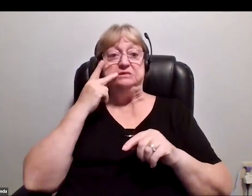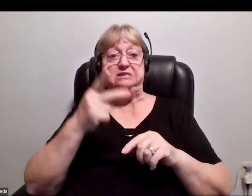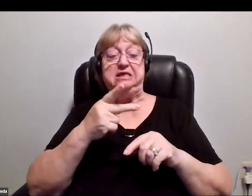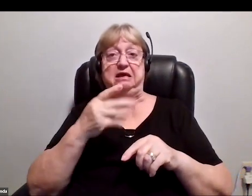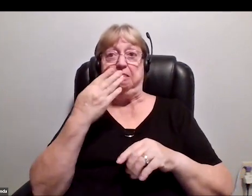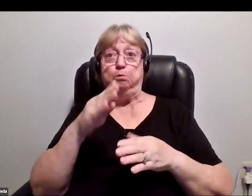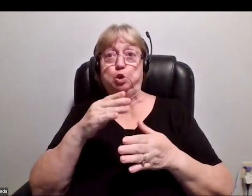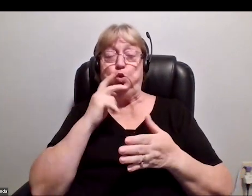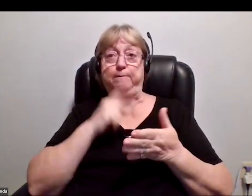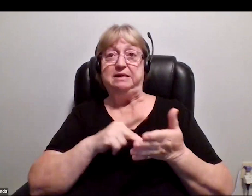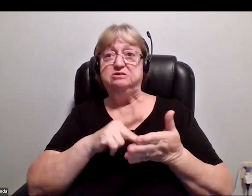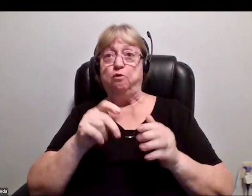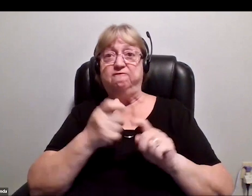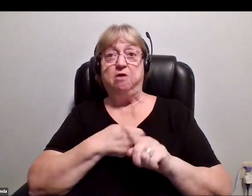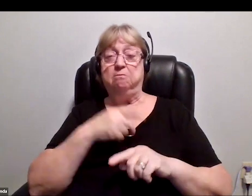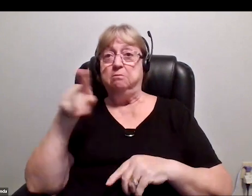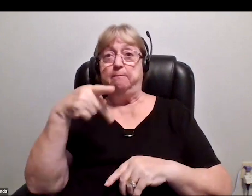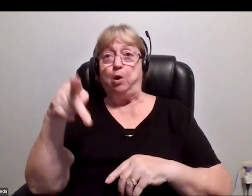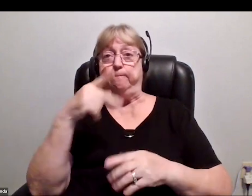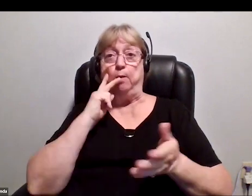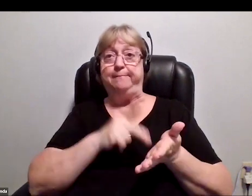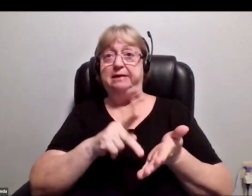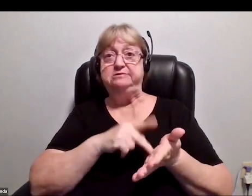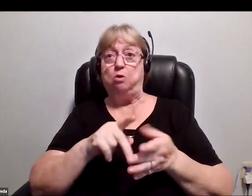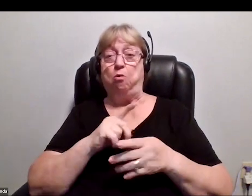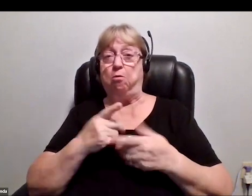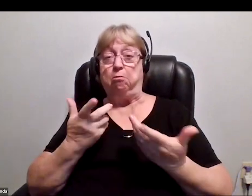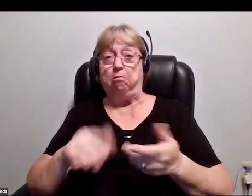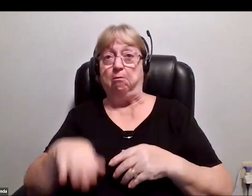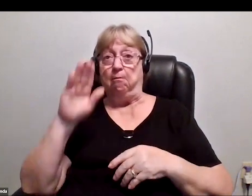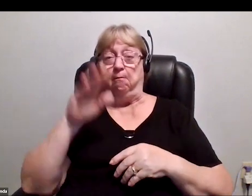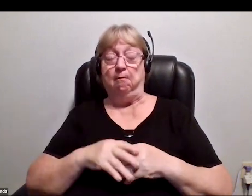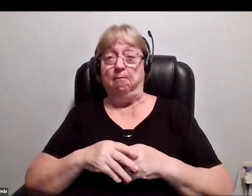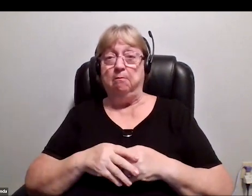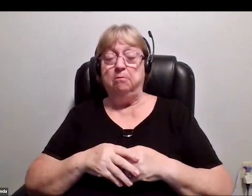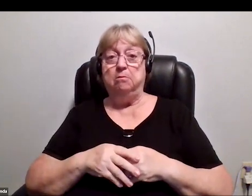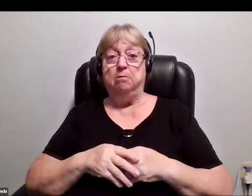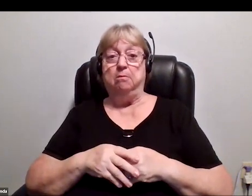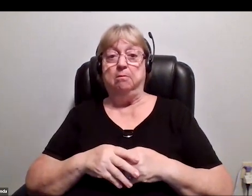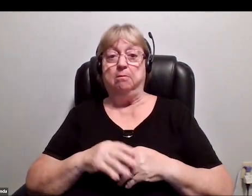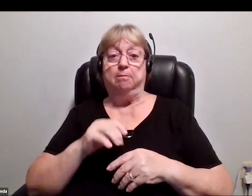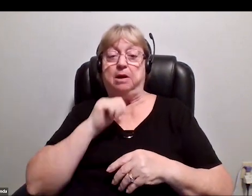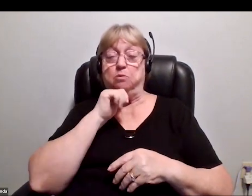from the purple pencils when I was a child, but I certainly wasn't unprepared for this result.